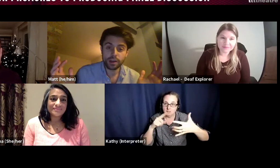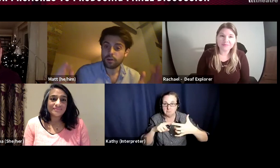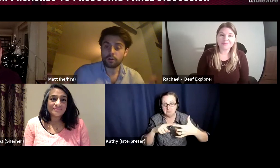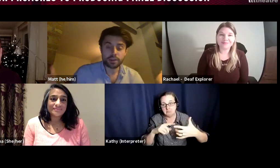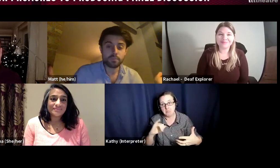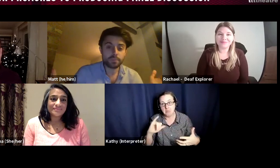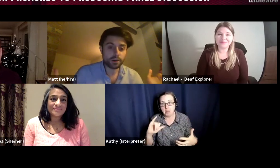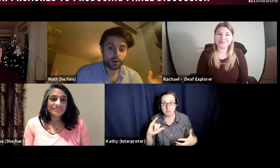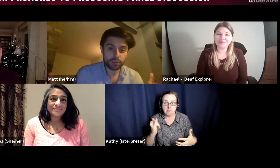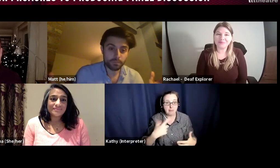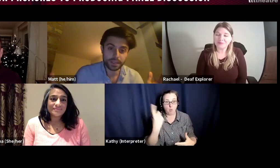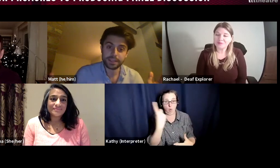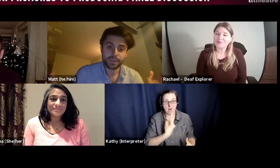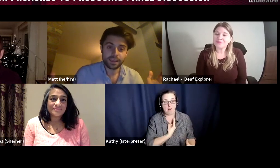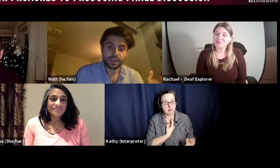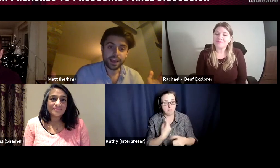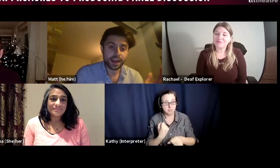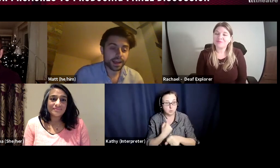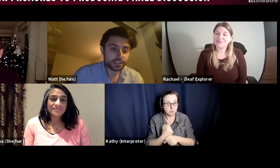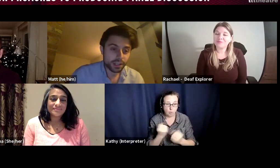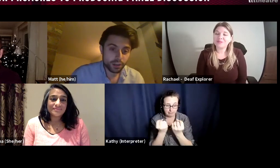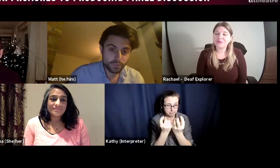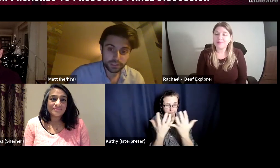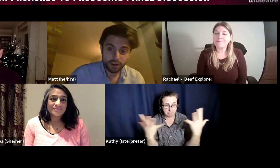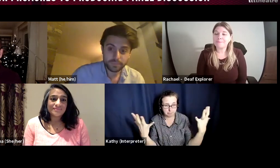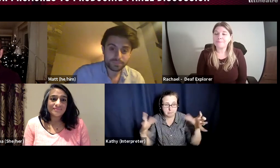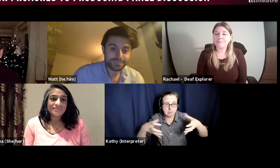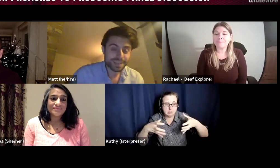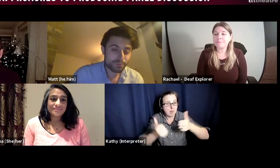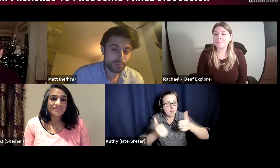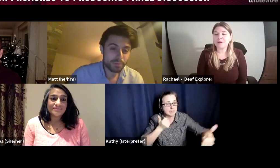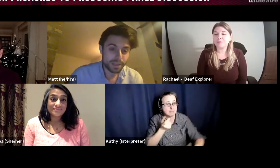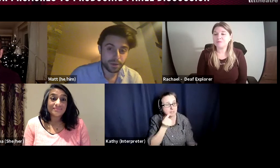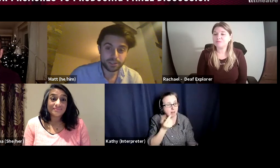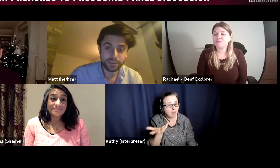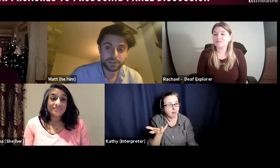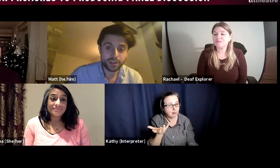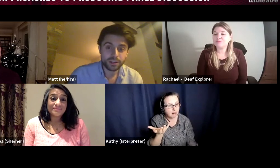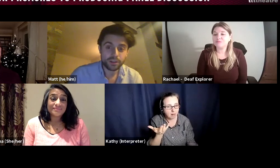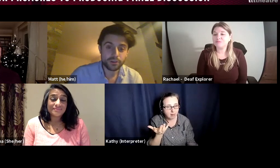or they might be a whole company, and actually a lot of the time they're probably a person who